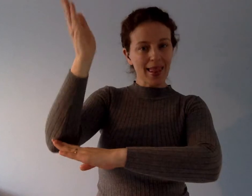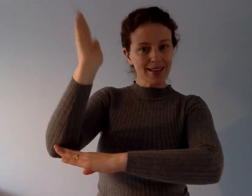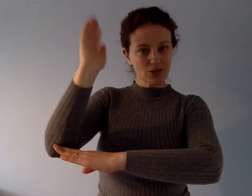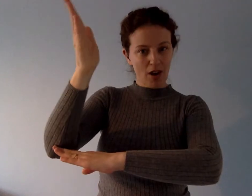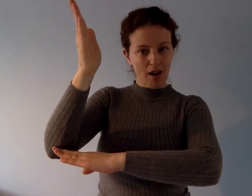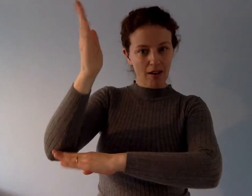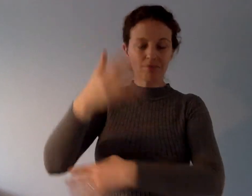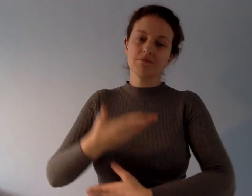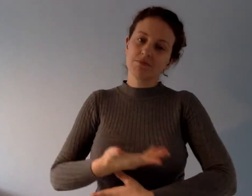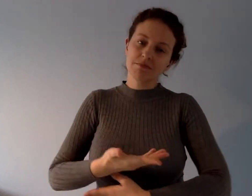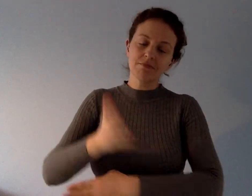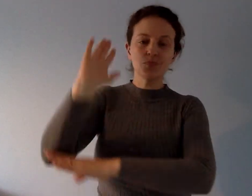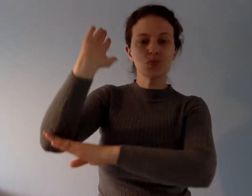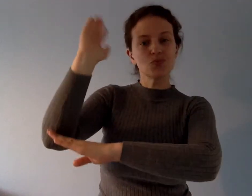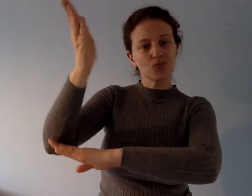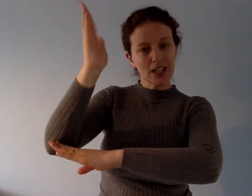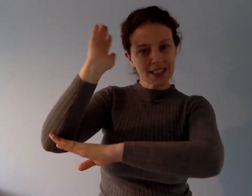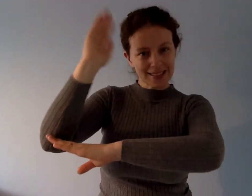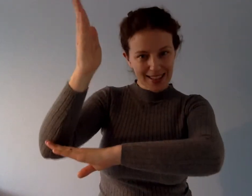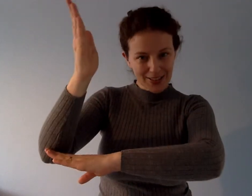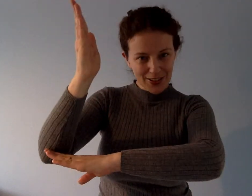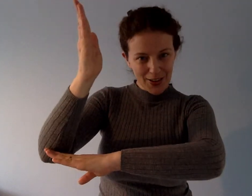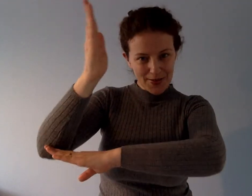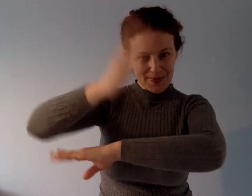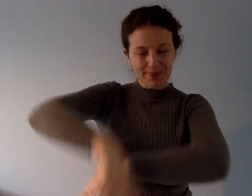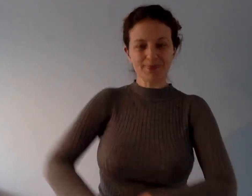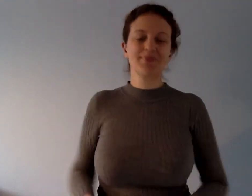LECTURE or PRESENTATION